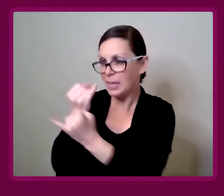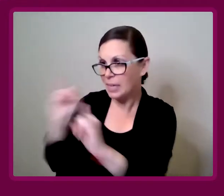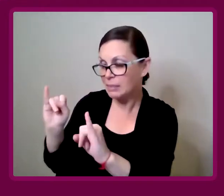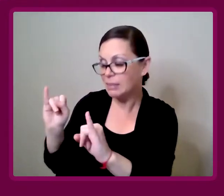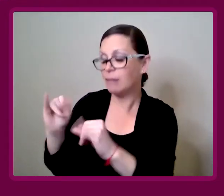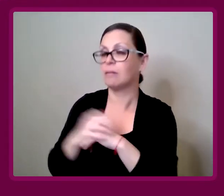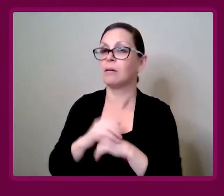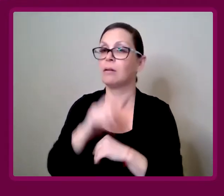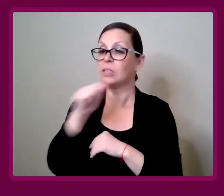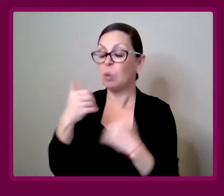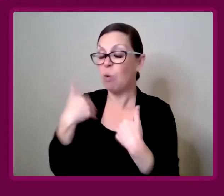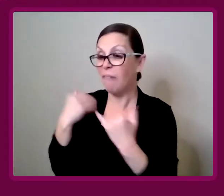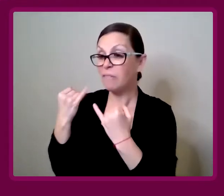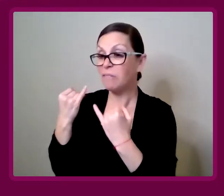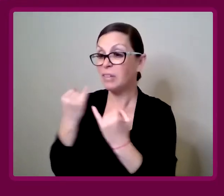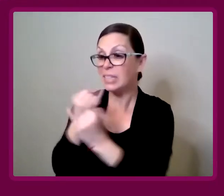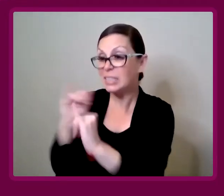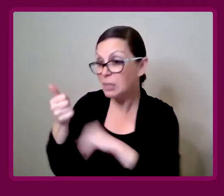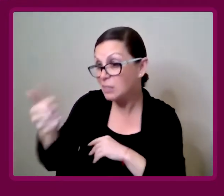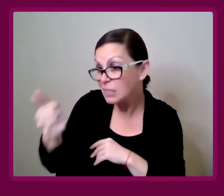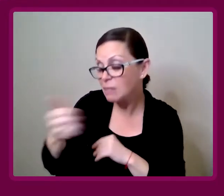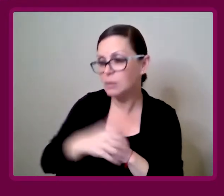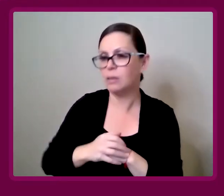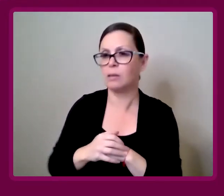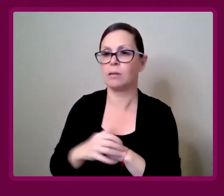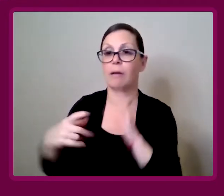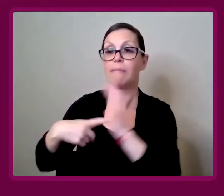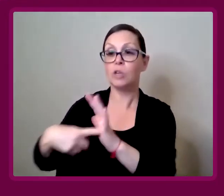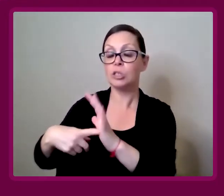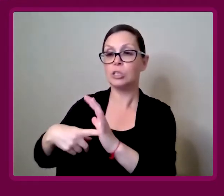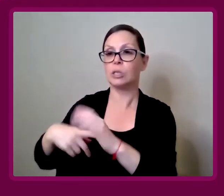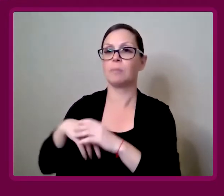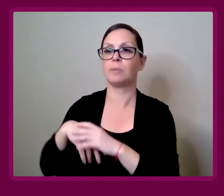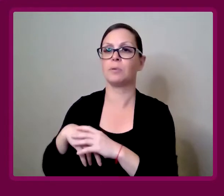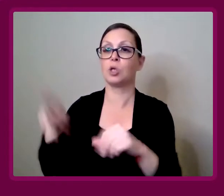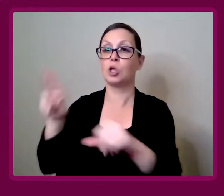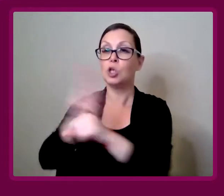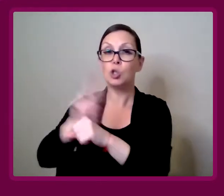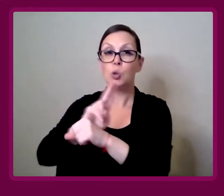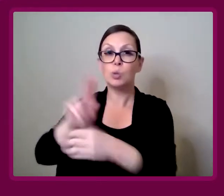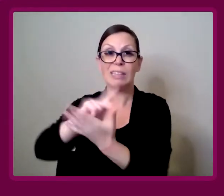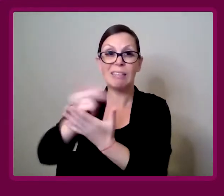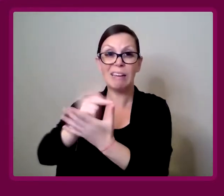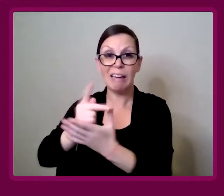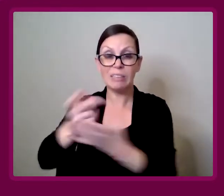So they haven't got their autonomy there. Amy Francis-Smith: Things such as washing in the kitchen sink,